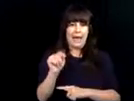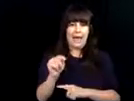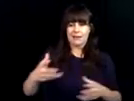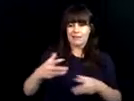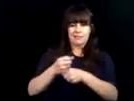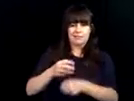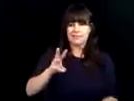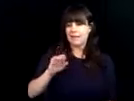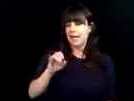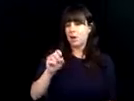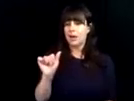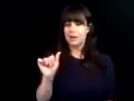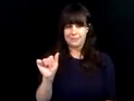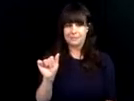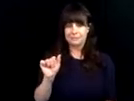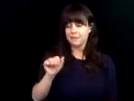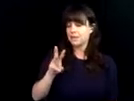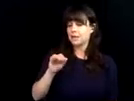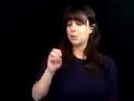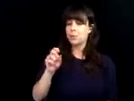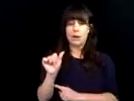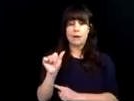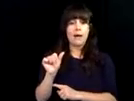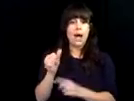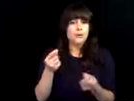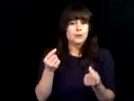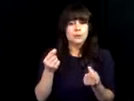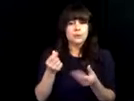1973 as amended by the workforce innovation and